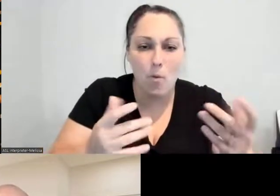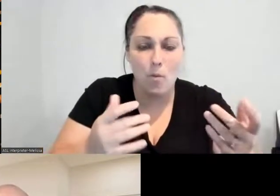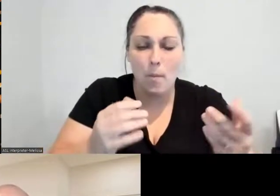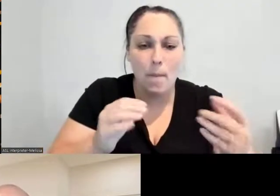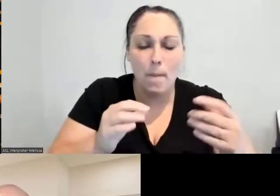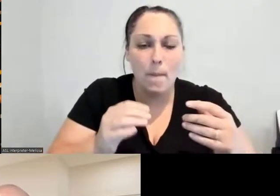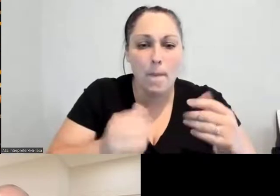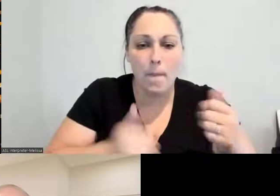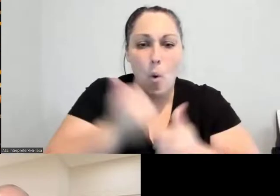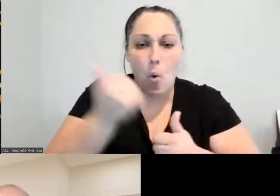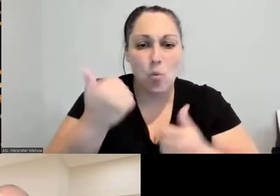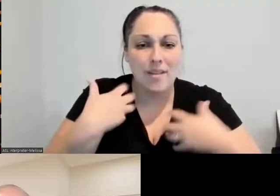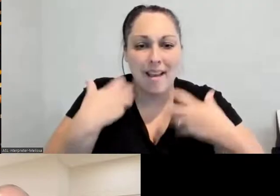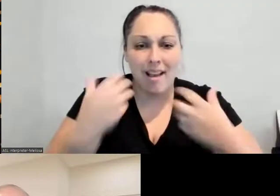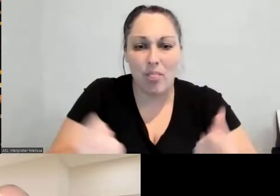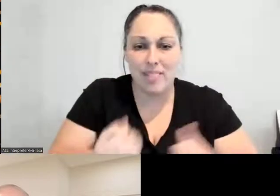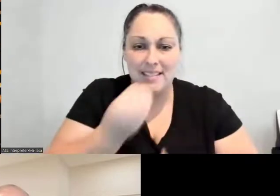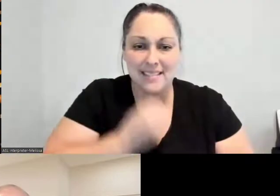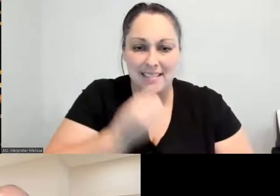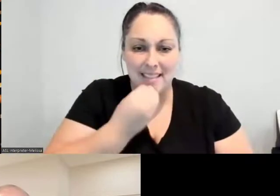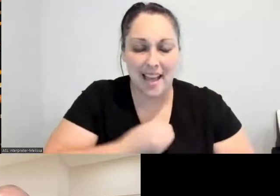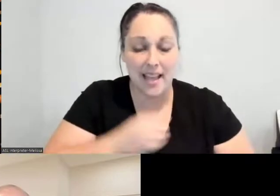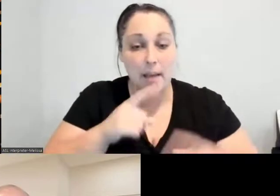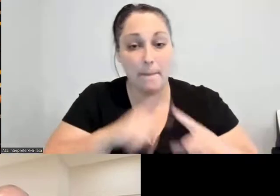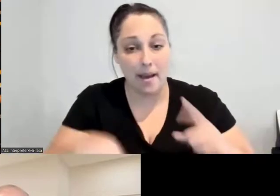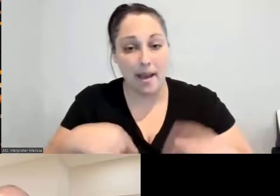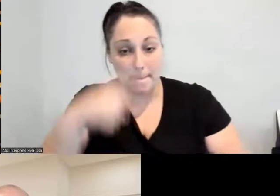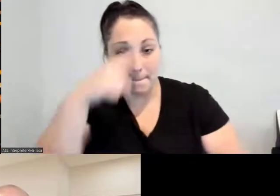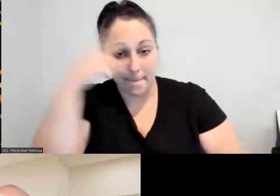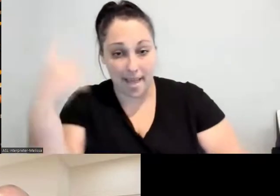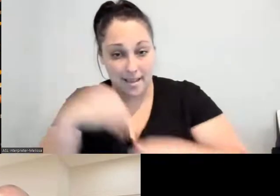America, I can also wake up tomorrow and be shot in my home